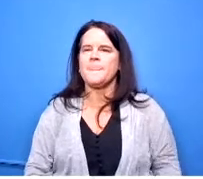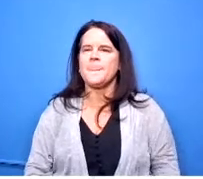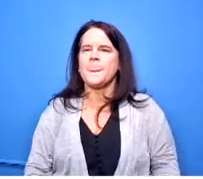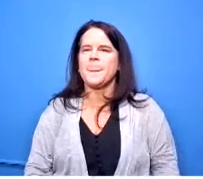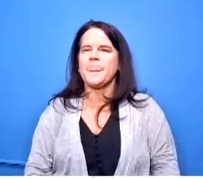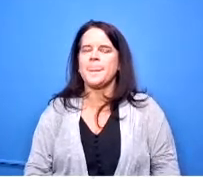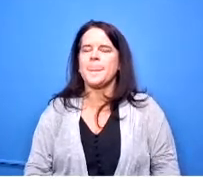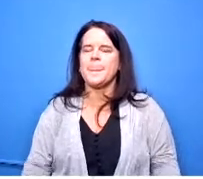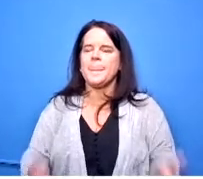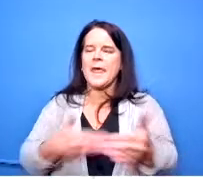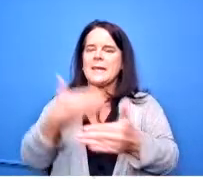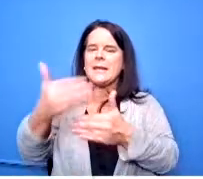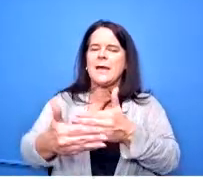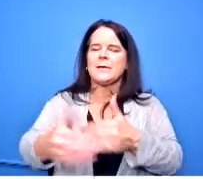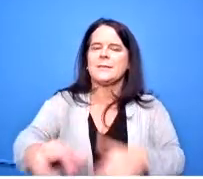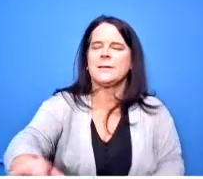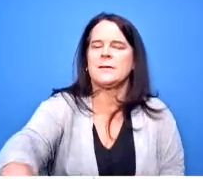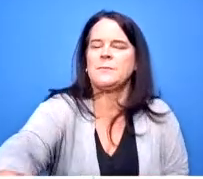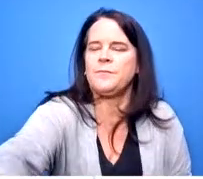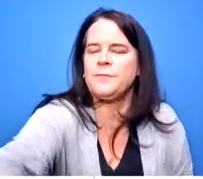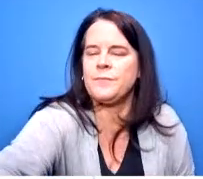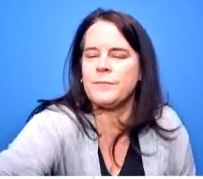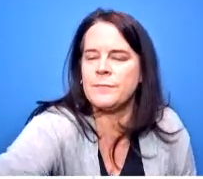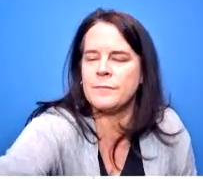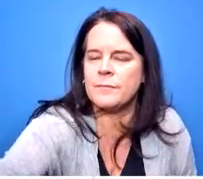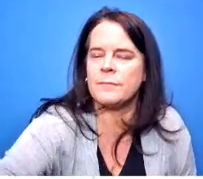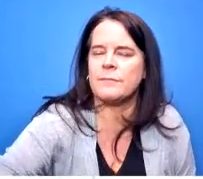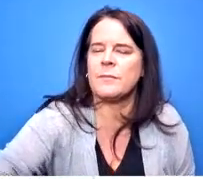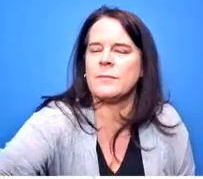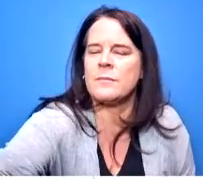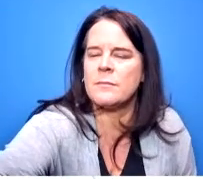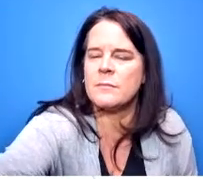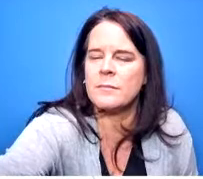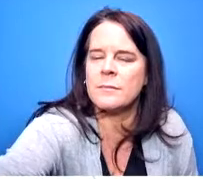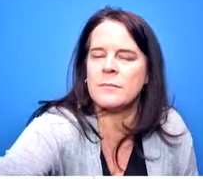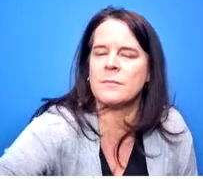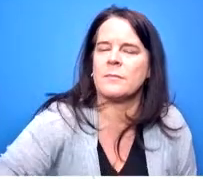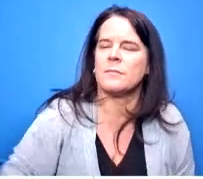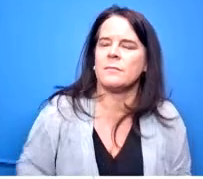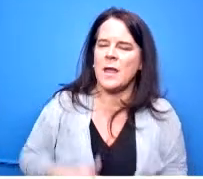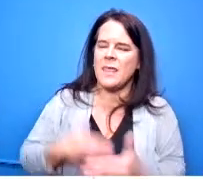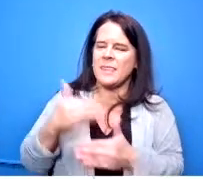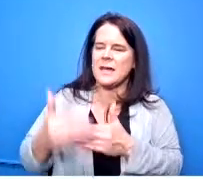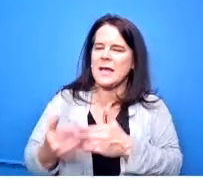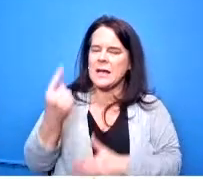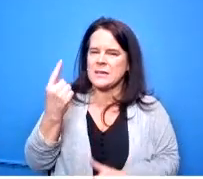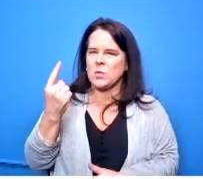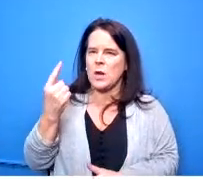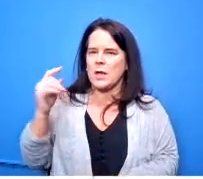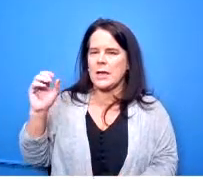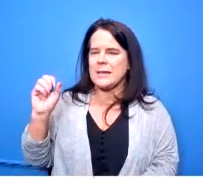your next recommendation madam treasurer okay the next one is supplemental appropriation